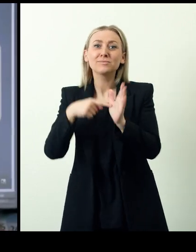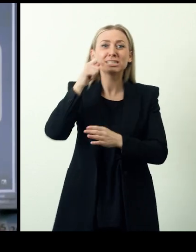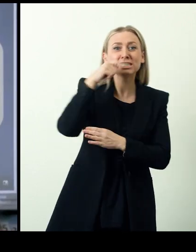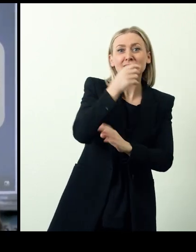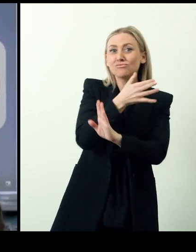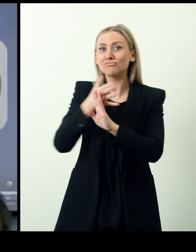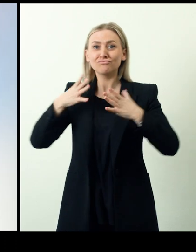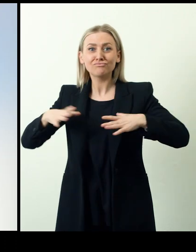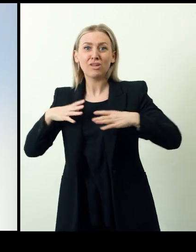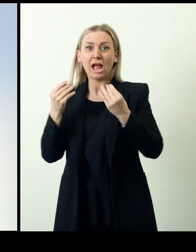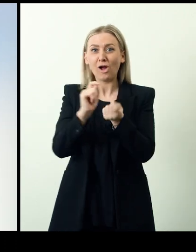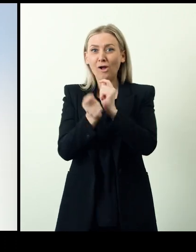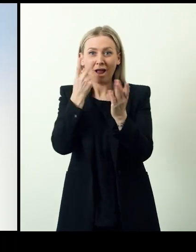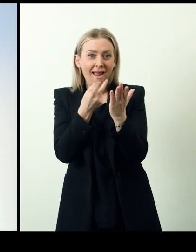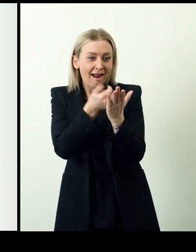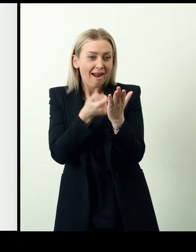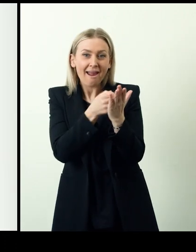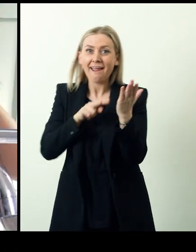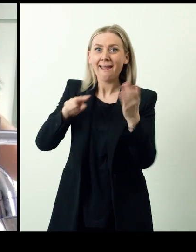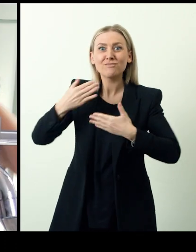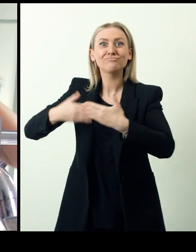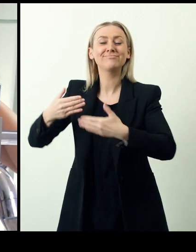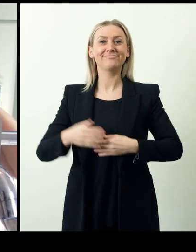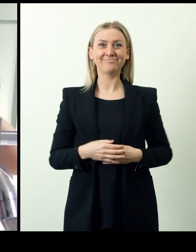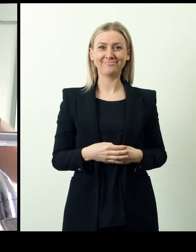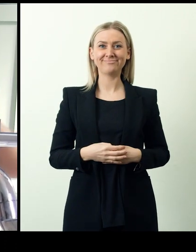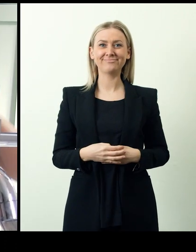with autism everyday tasks such as brushing teeth and getting dressed.